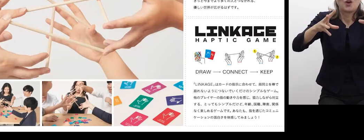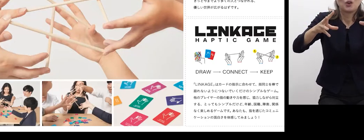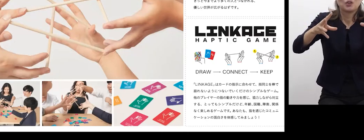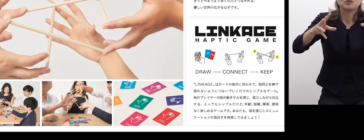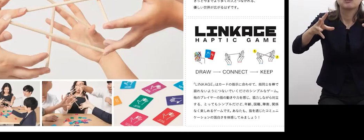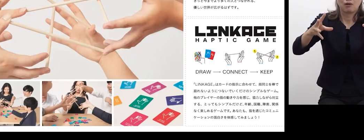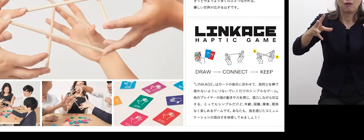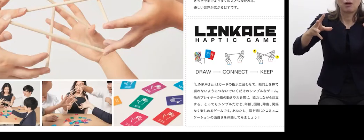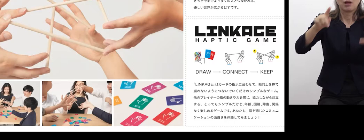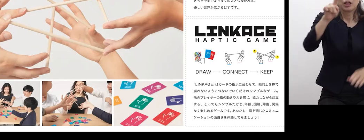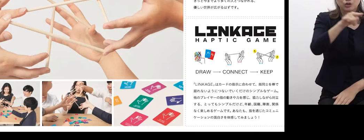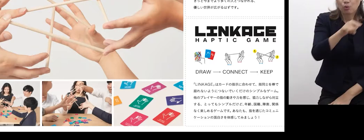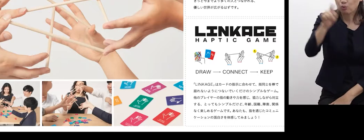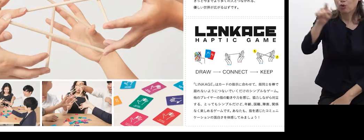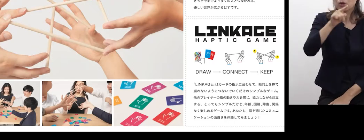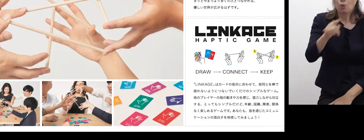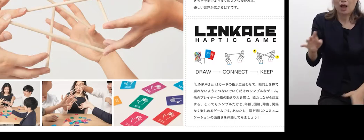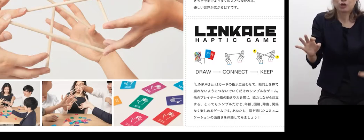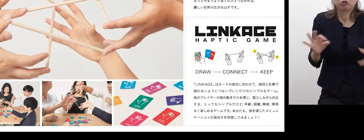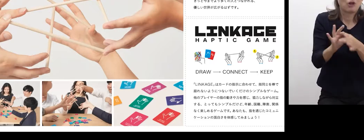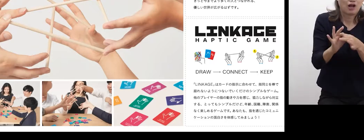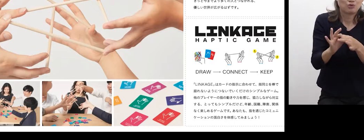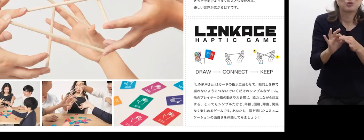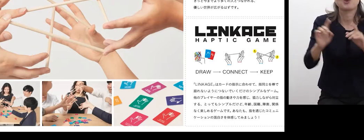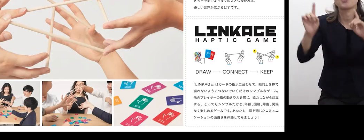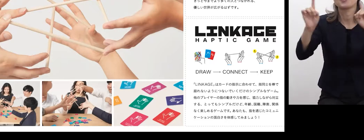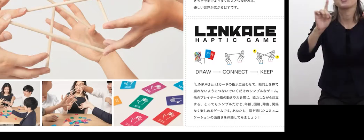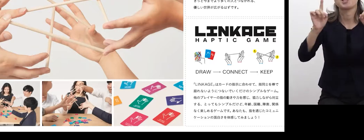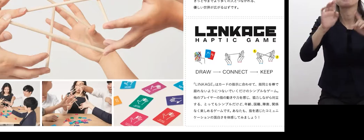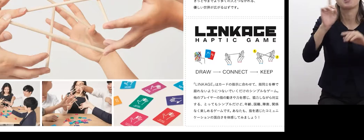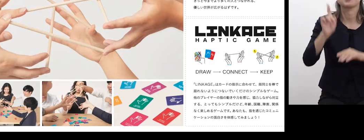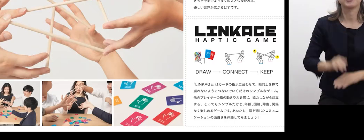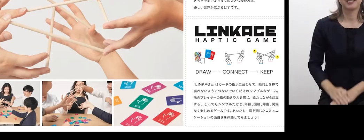up to 8 people.